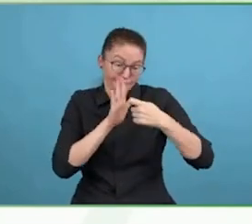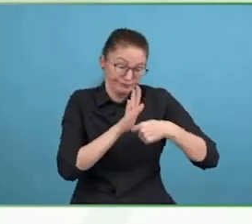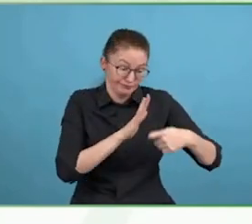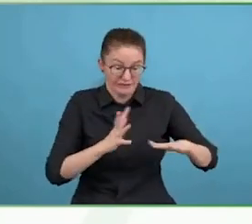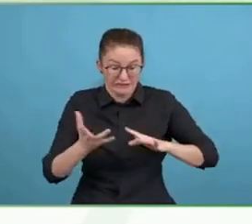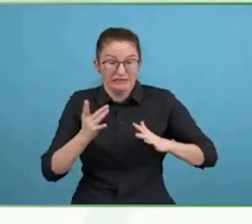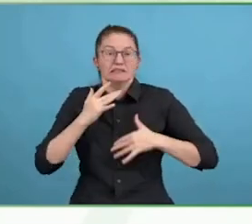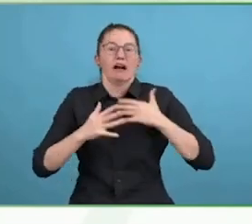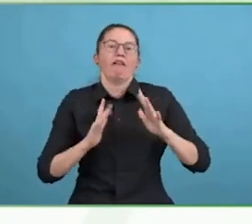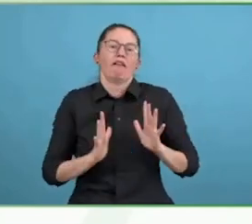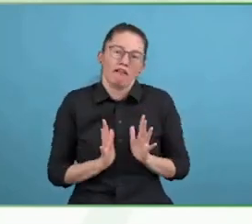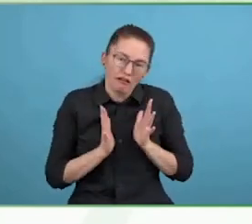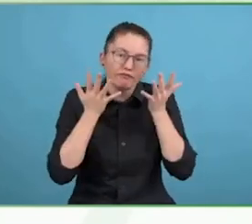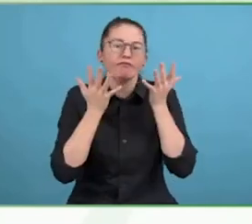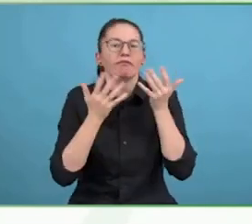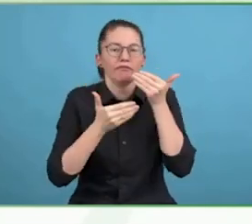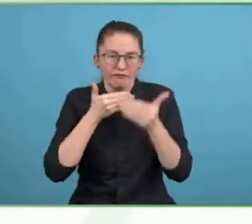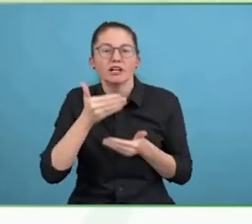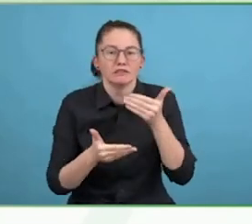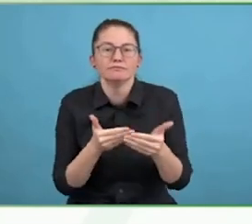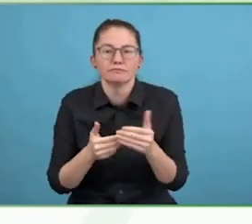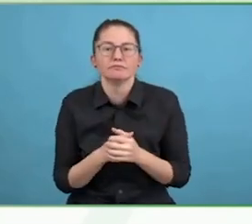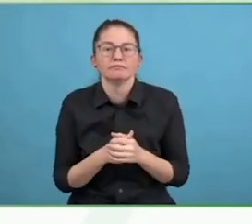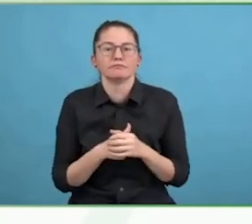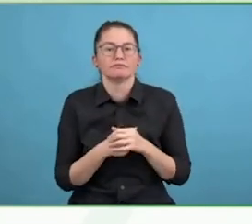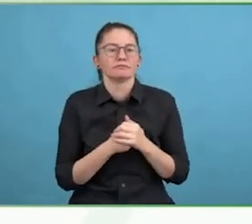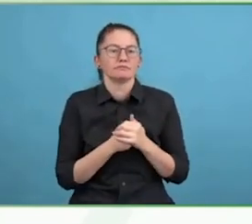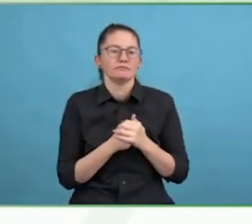I can understand a little bit where you're coming from because I